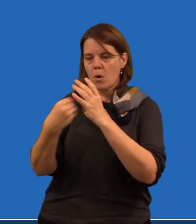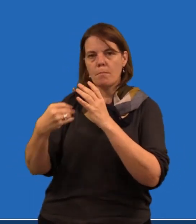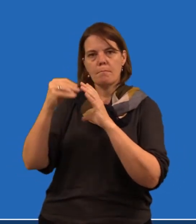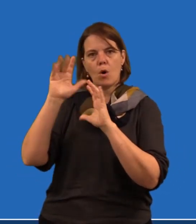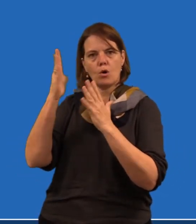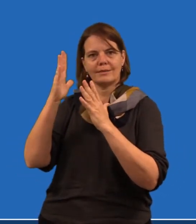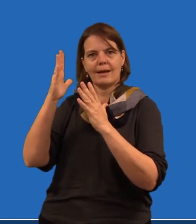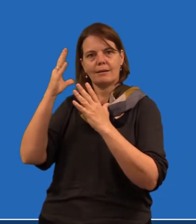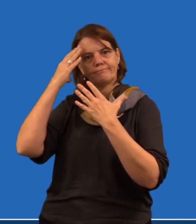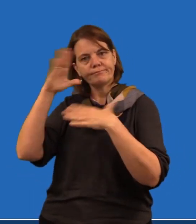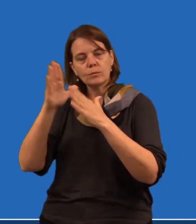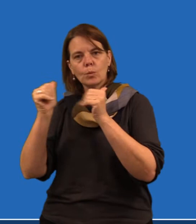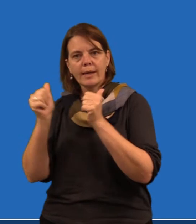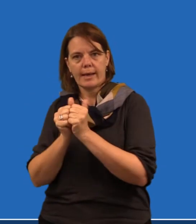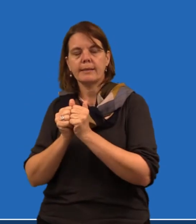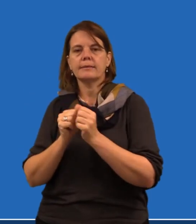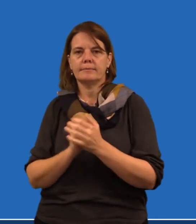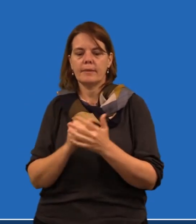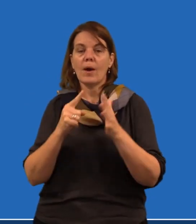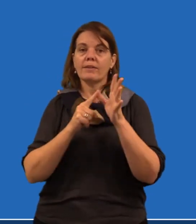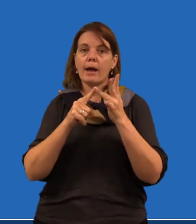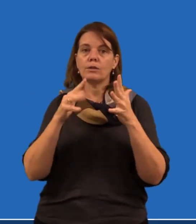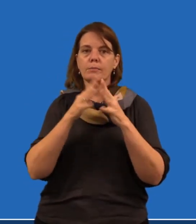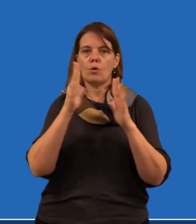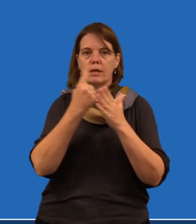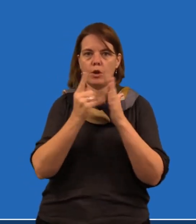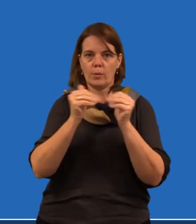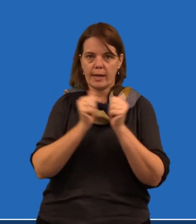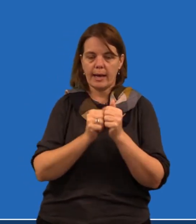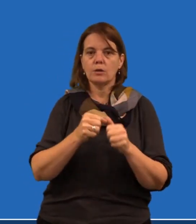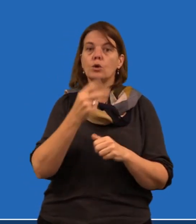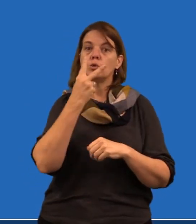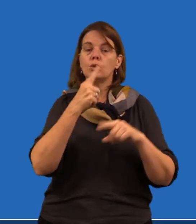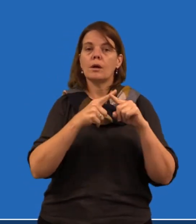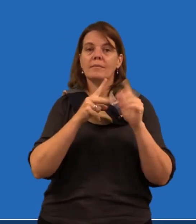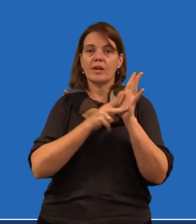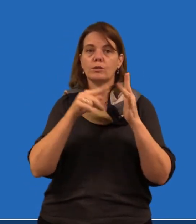And that's a full immersion experience over the weekend. We have the AOW, which is the Auslan Only Weekend,